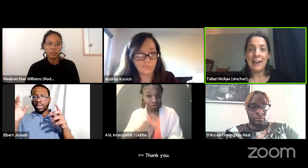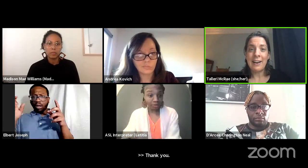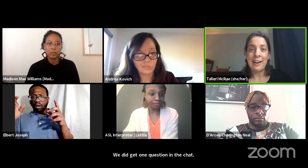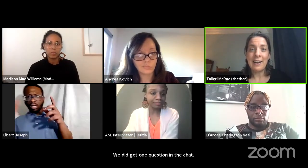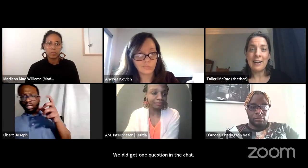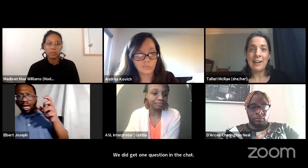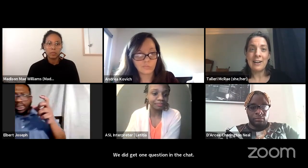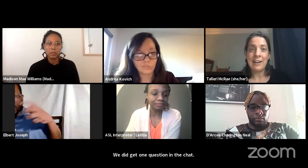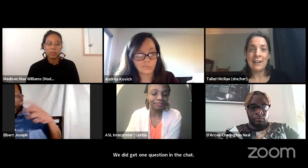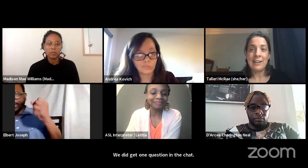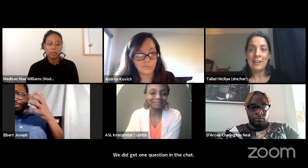Yes.